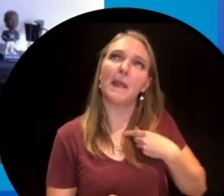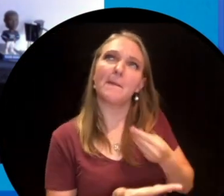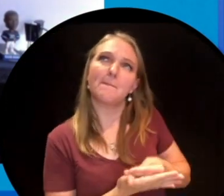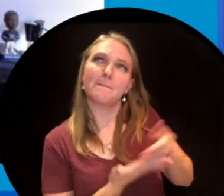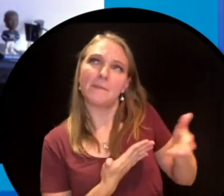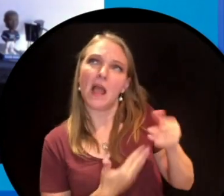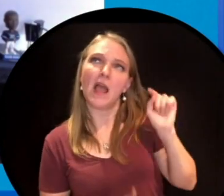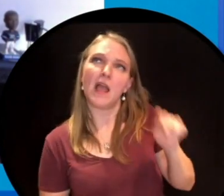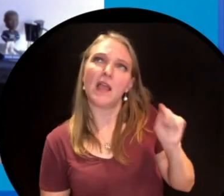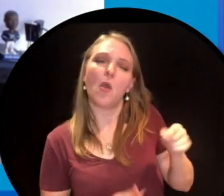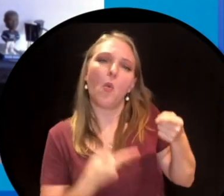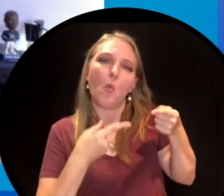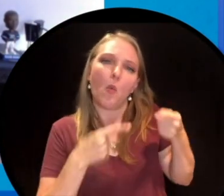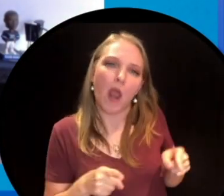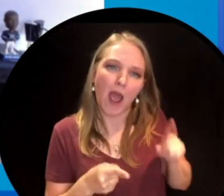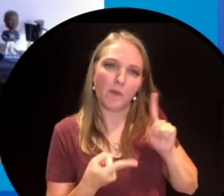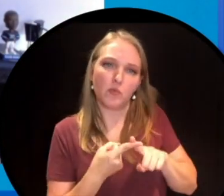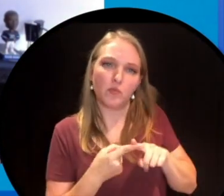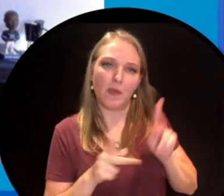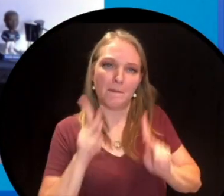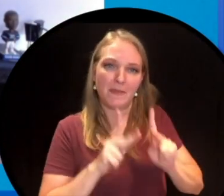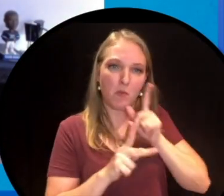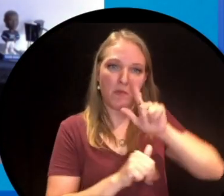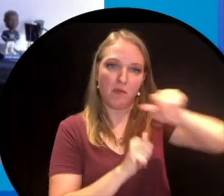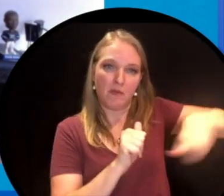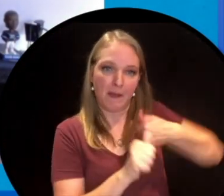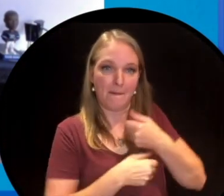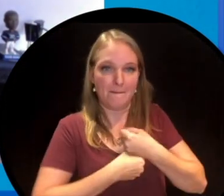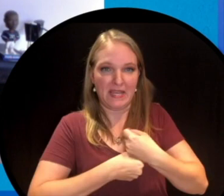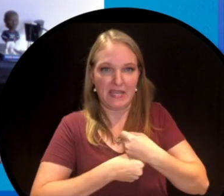what you buy and and what happens to the people who help make the stuff.